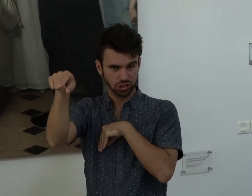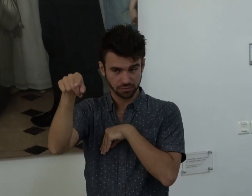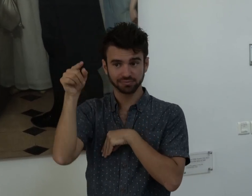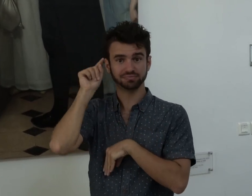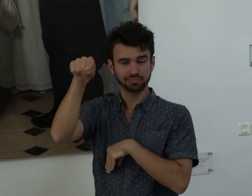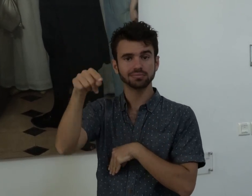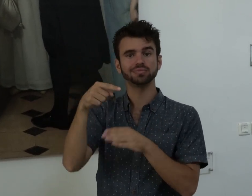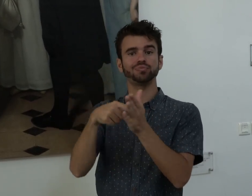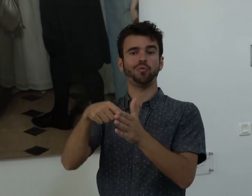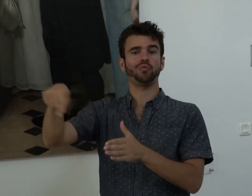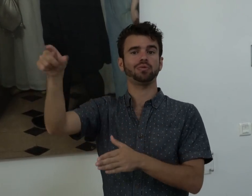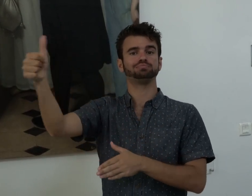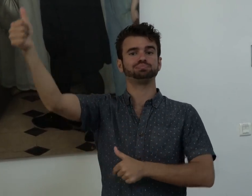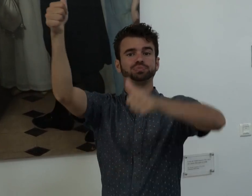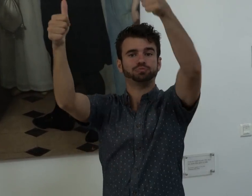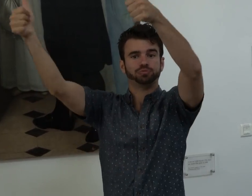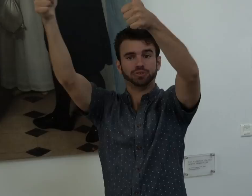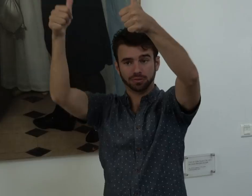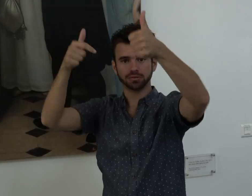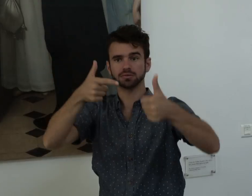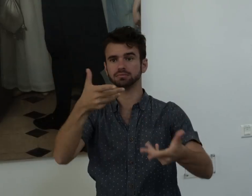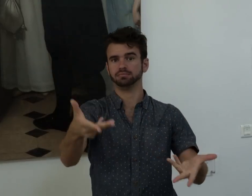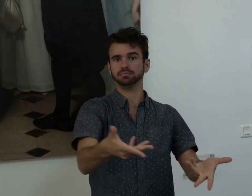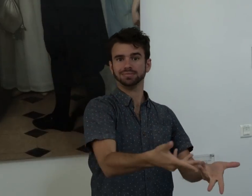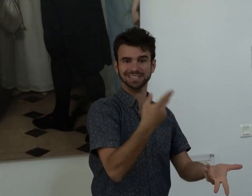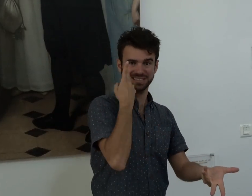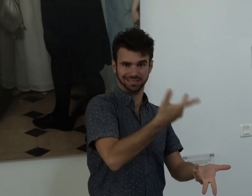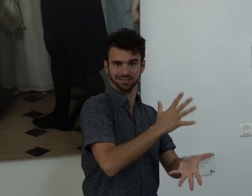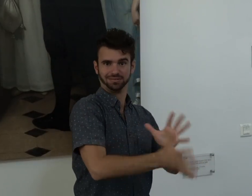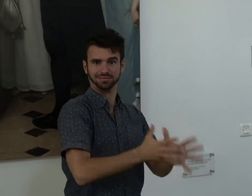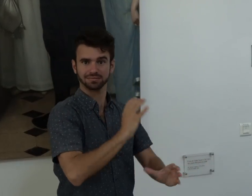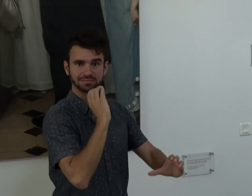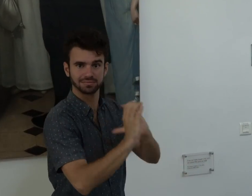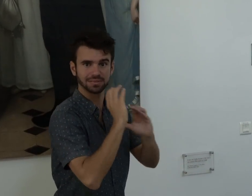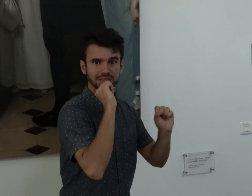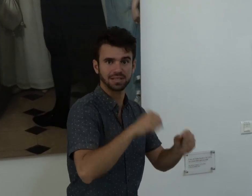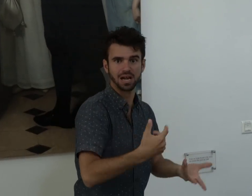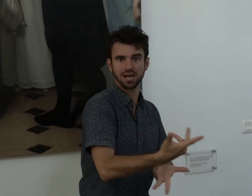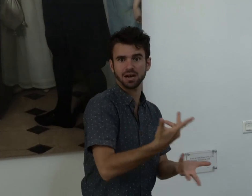Both teachers wanted to display how potential Clerc as a student is to supreme and high-level people.